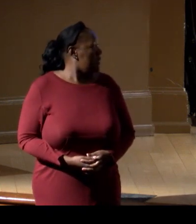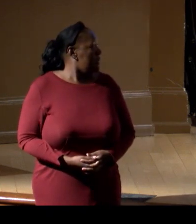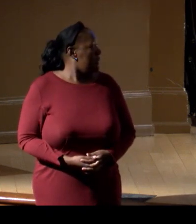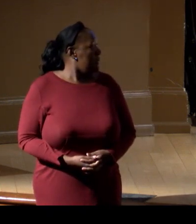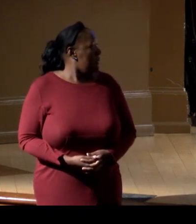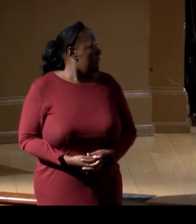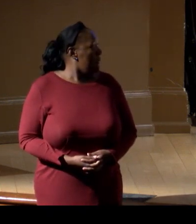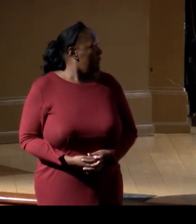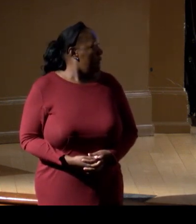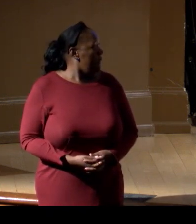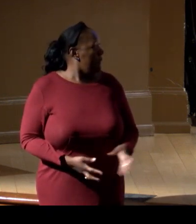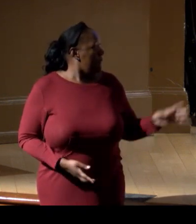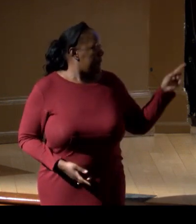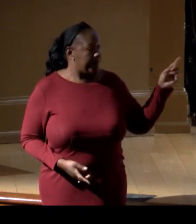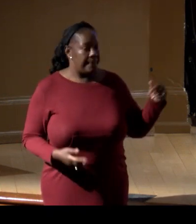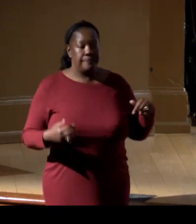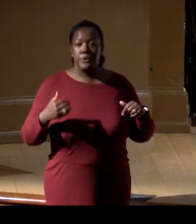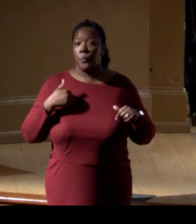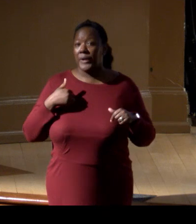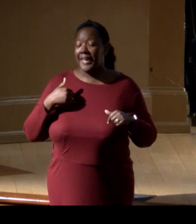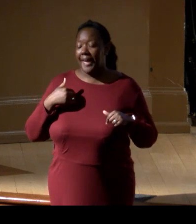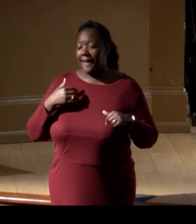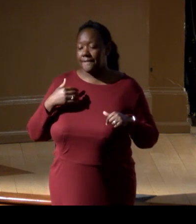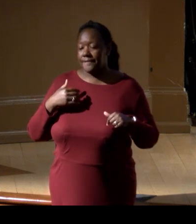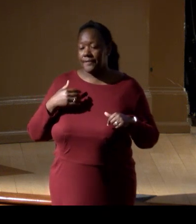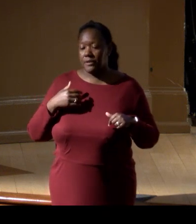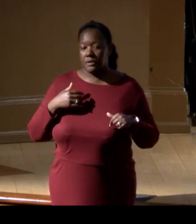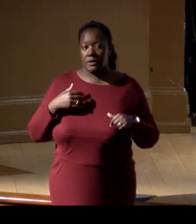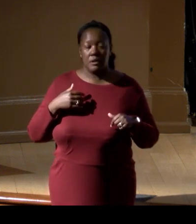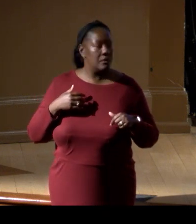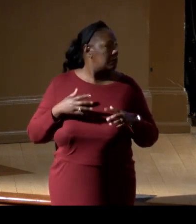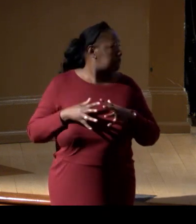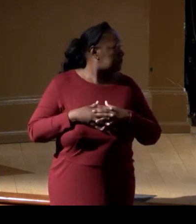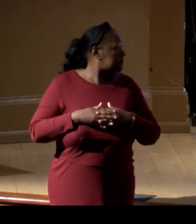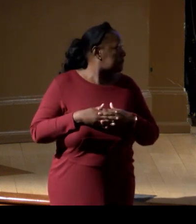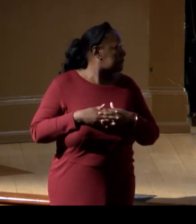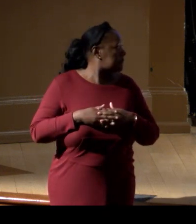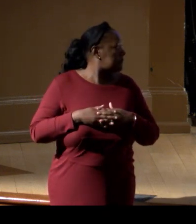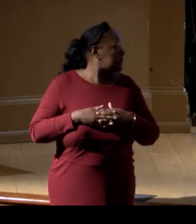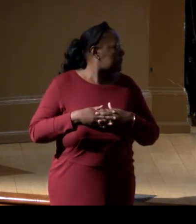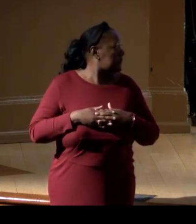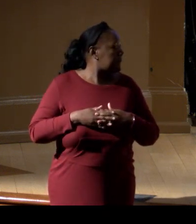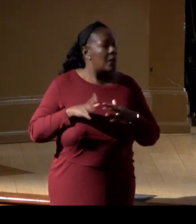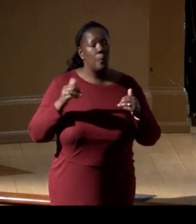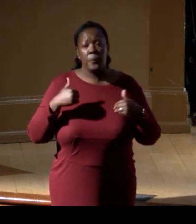so we have, the co-chairs in the committee, we were invited to engage with